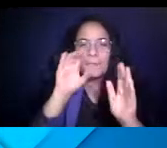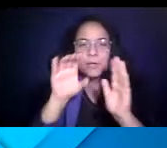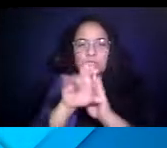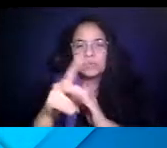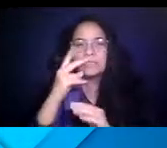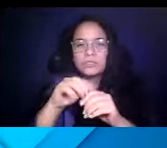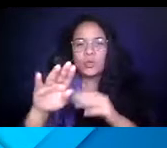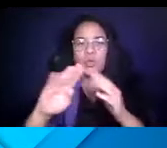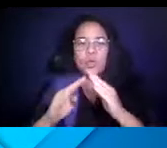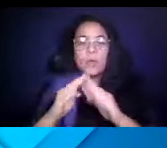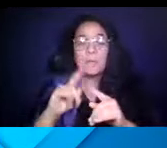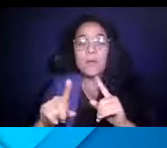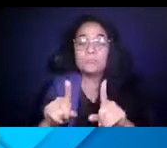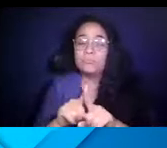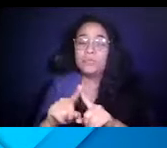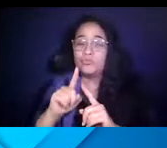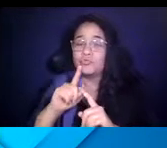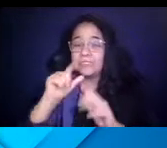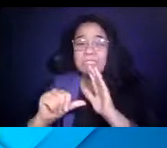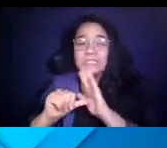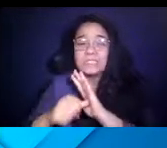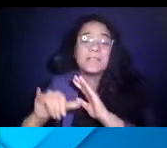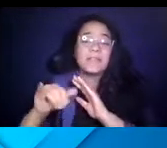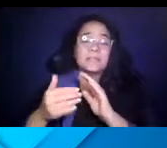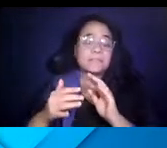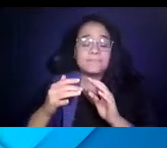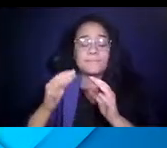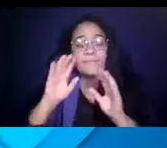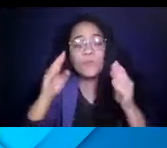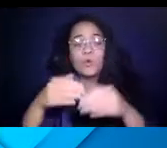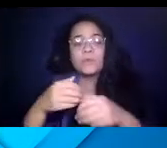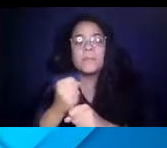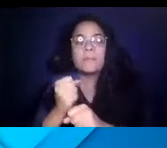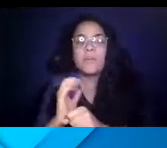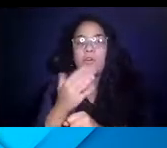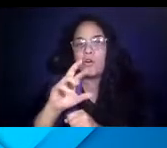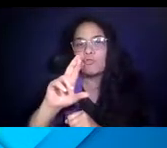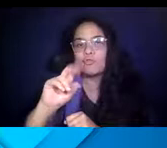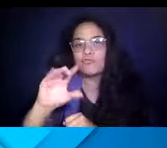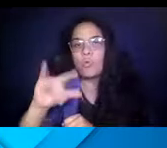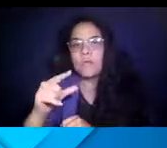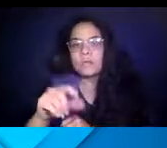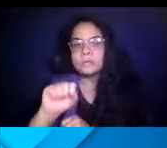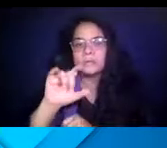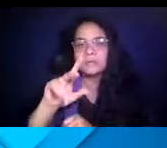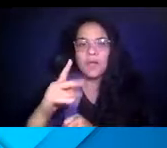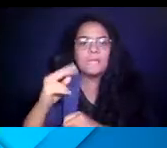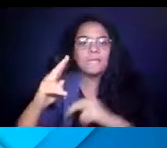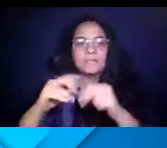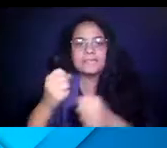14:50:19 But really, it's about making our rolling stock and our facilities as safe as possible. 14:50:20 Doing some outreach.